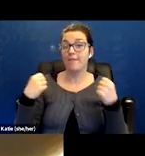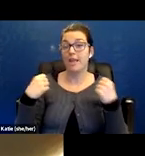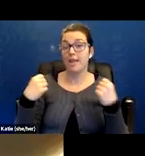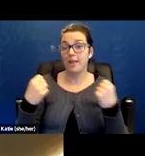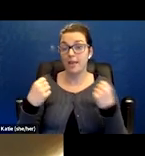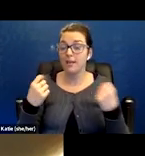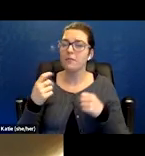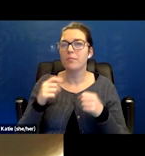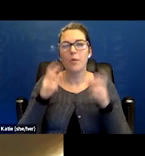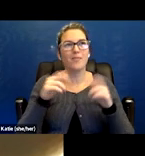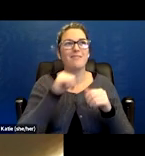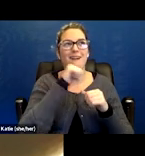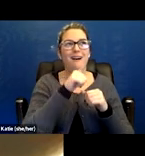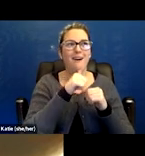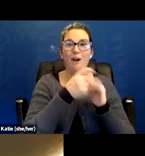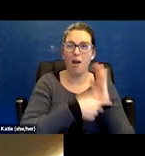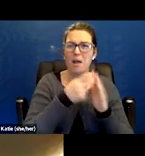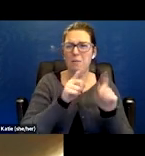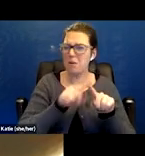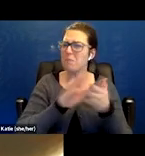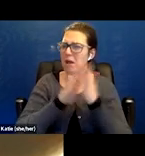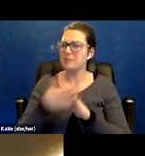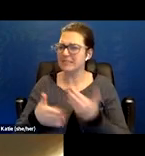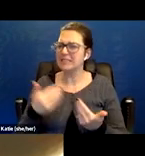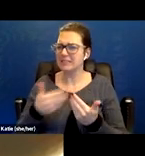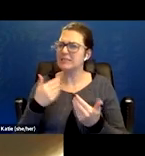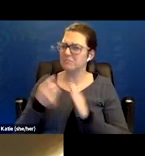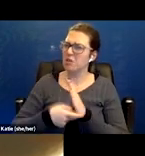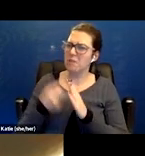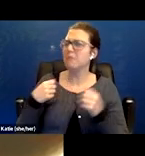but it's kind of automatic as you've done it and if she goes to the store she's tired.